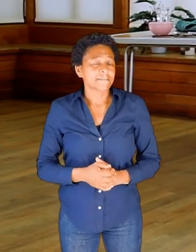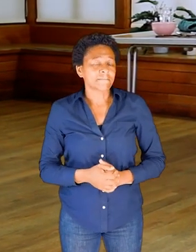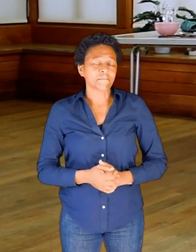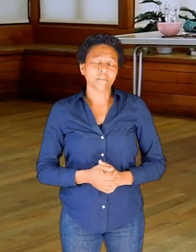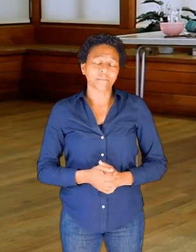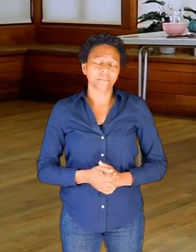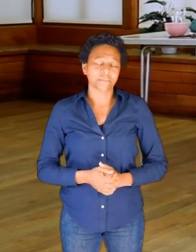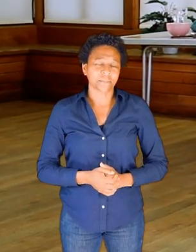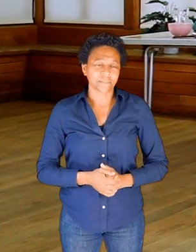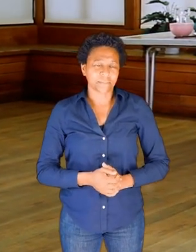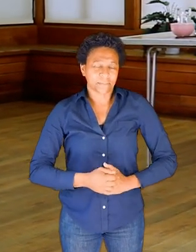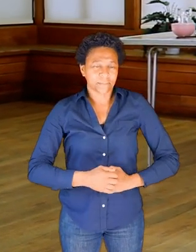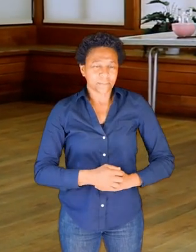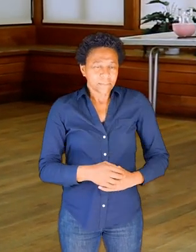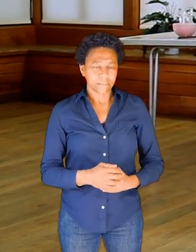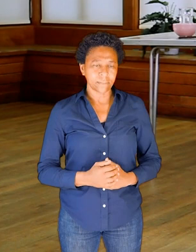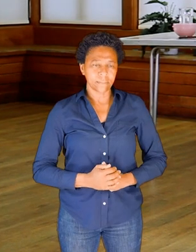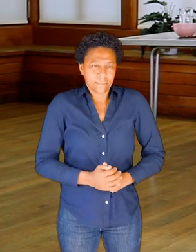than others.